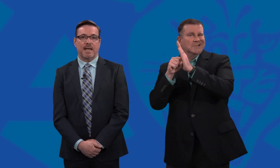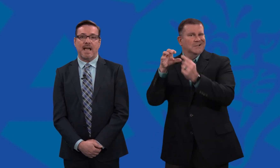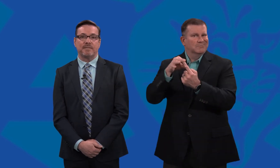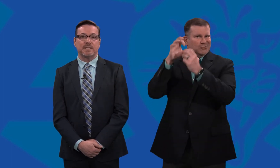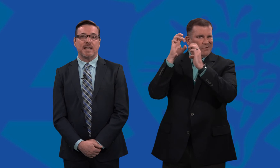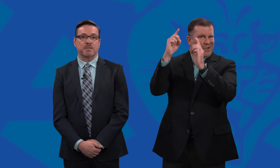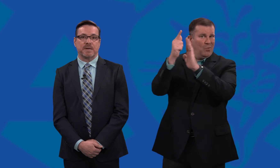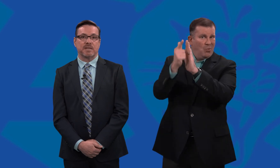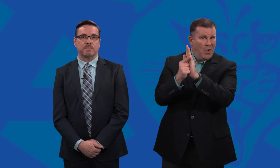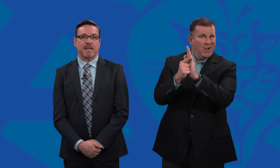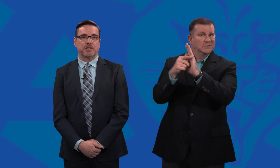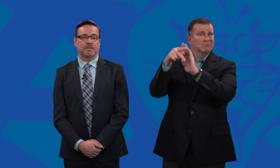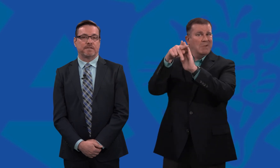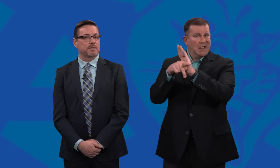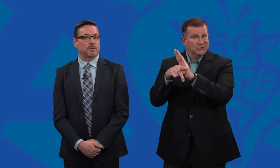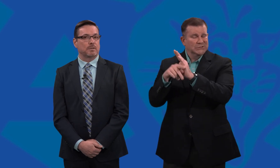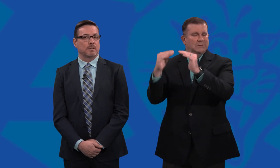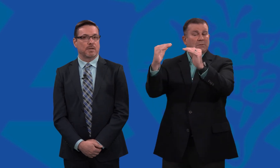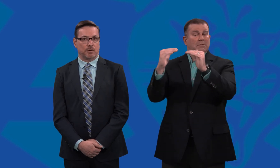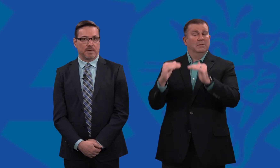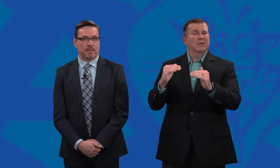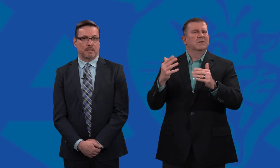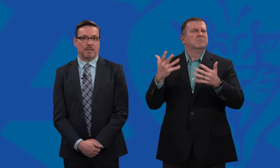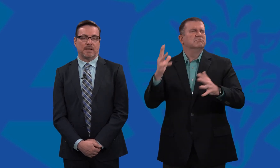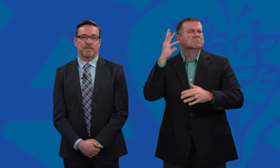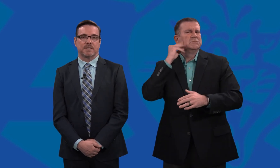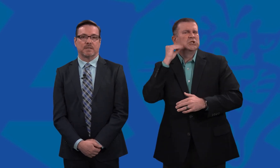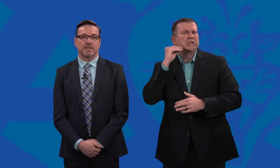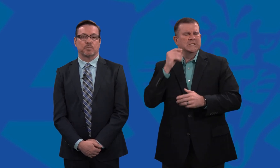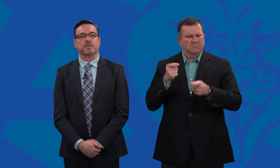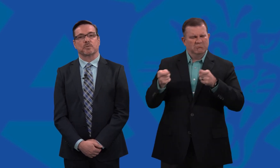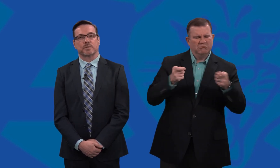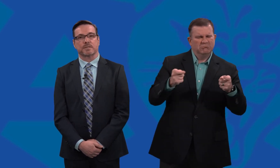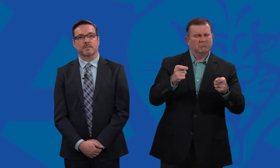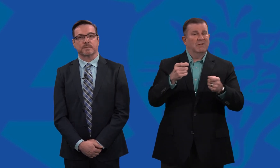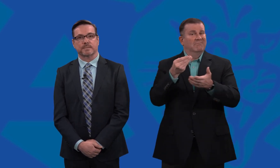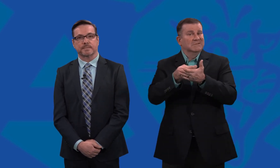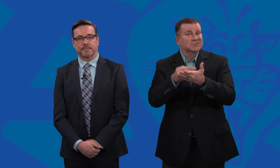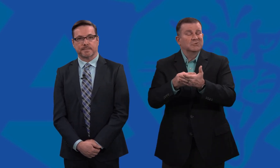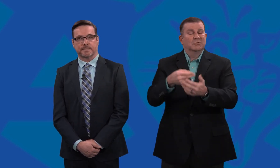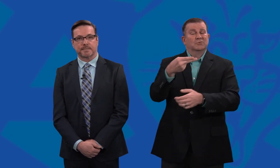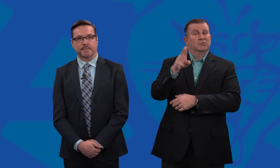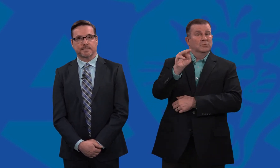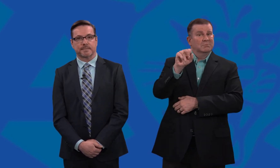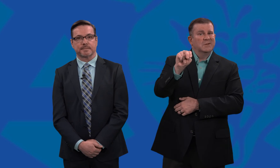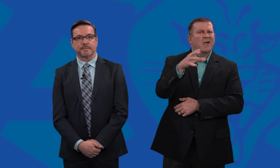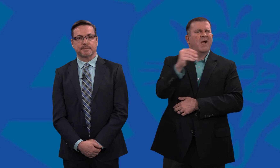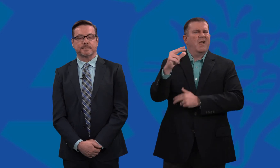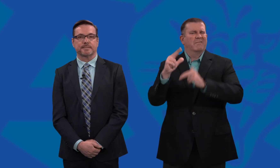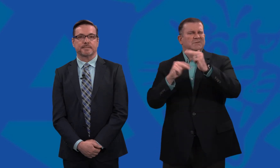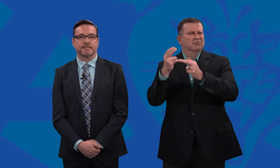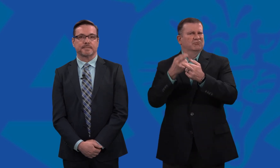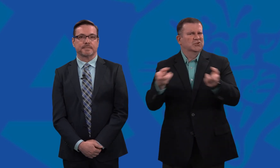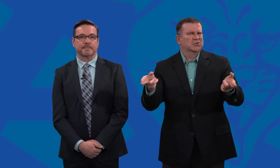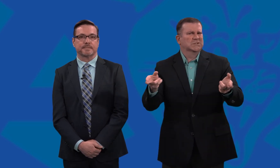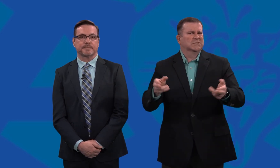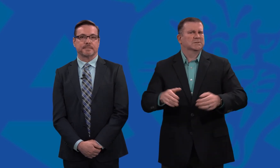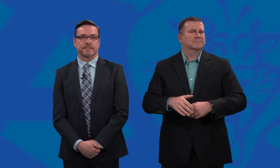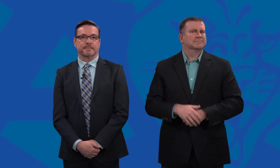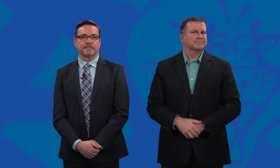and having experience managing fiscal, human, and facilities resources.